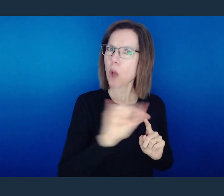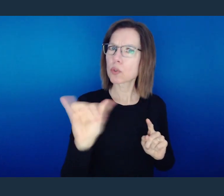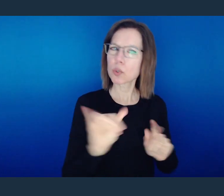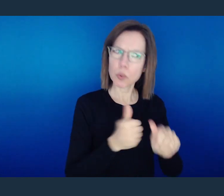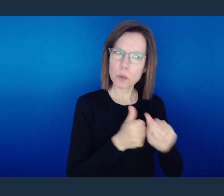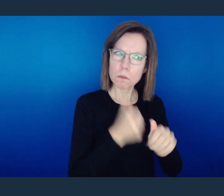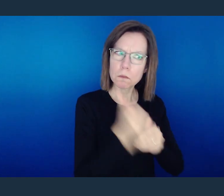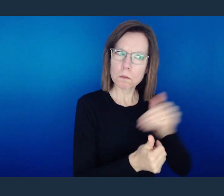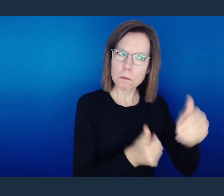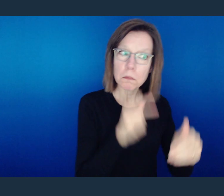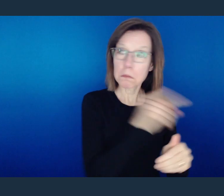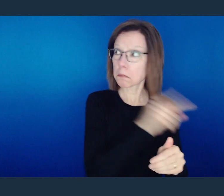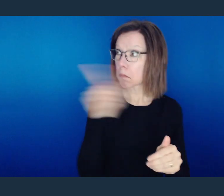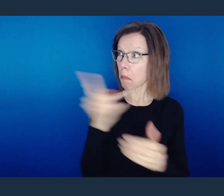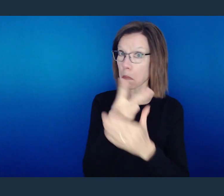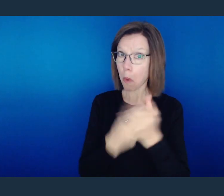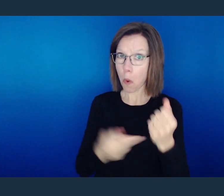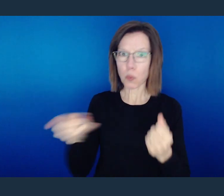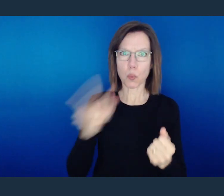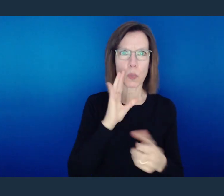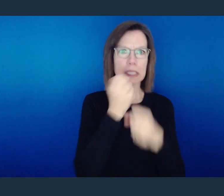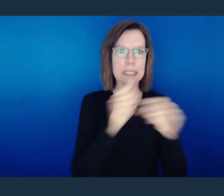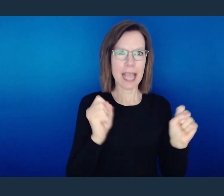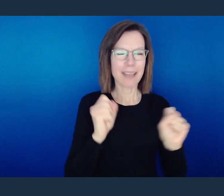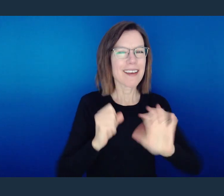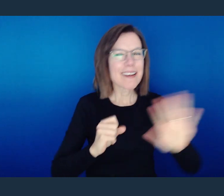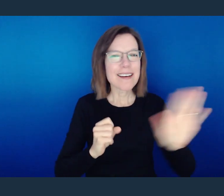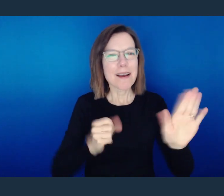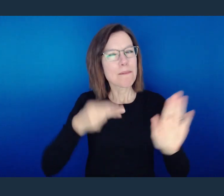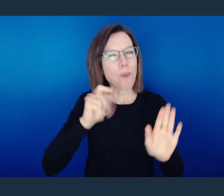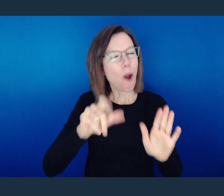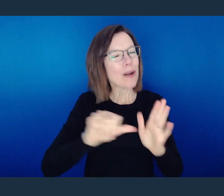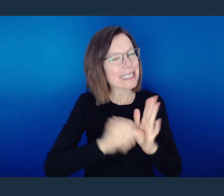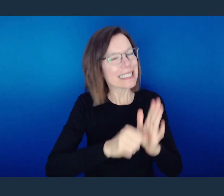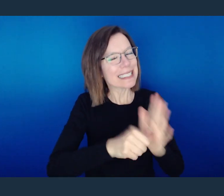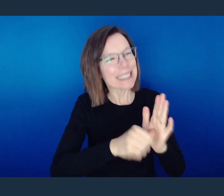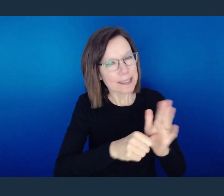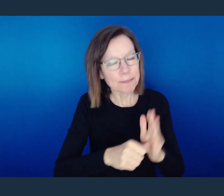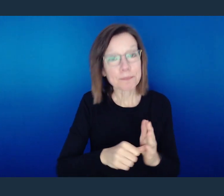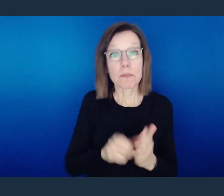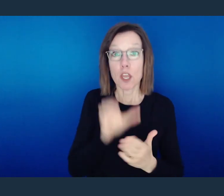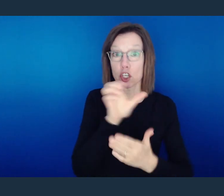And here he starts to deal with an unraveling like an onion of another issue at stake.